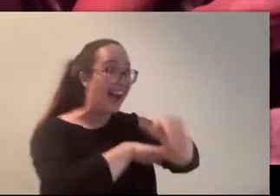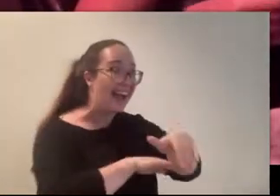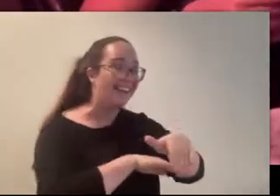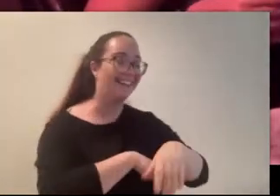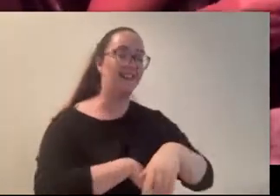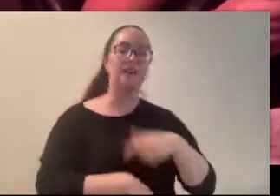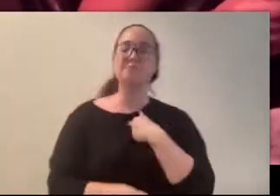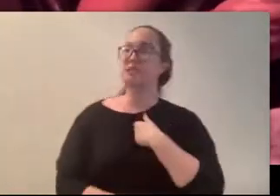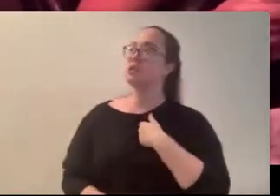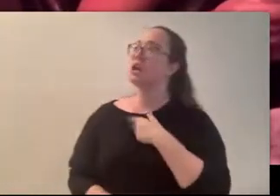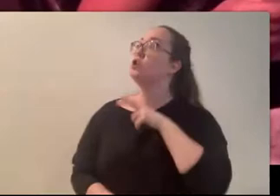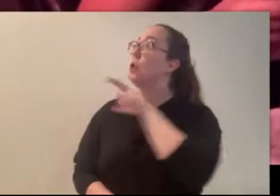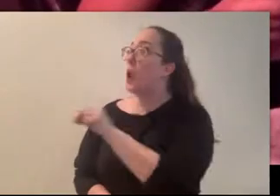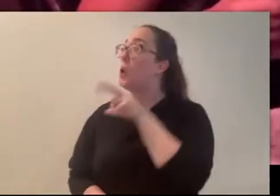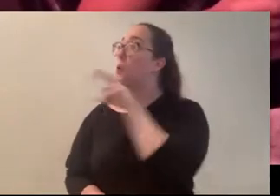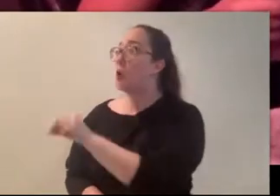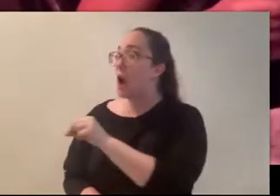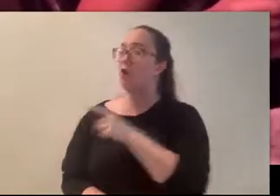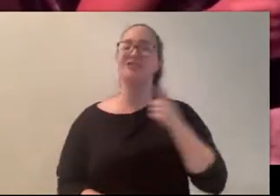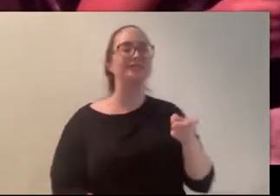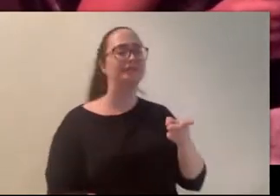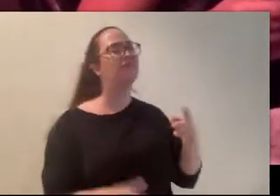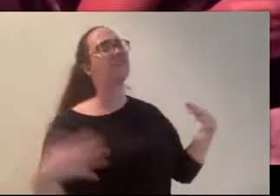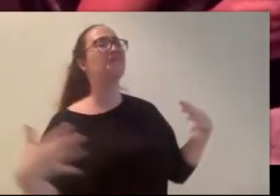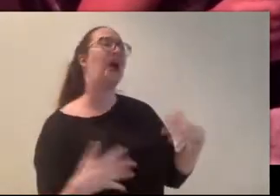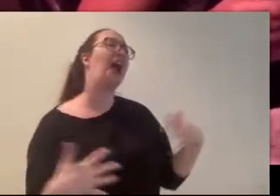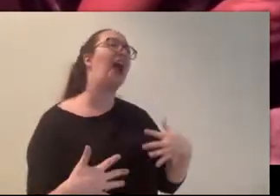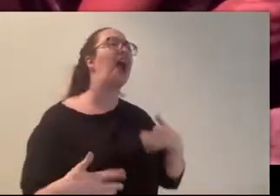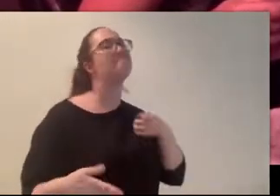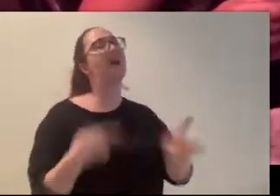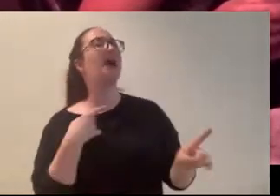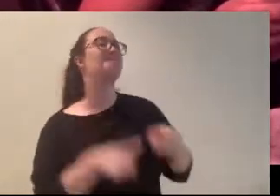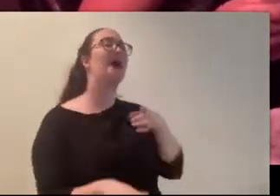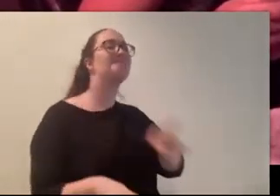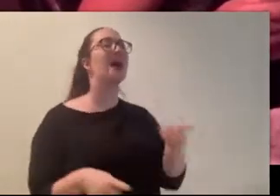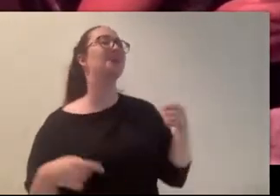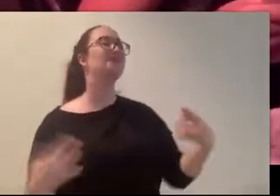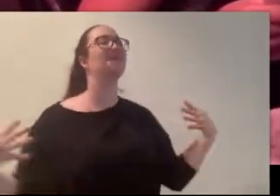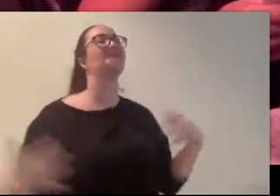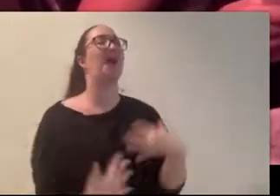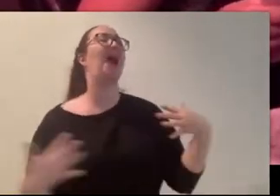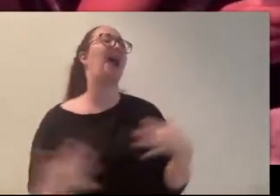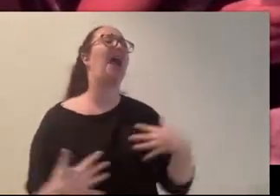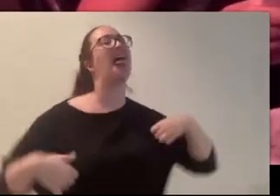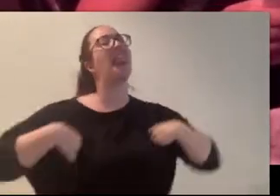whether I was too afraid and Stefi mocking me for being chicken. She kept it up for the rest of